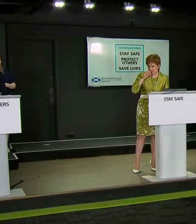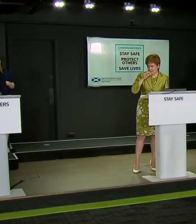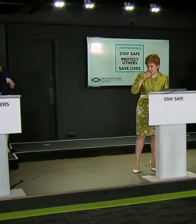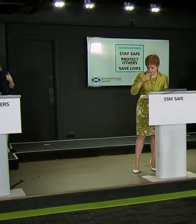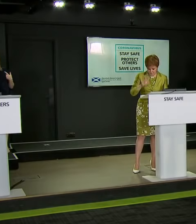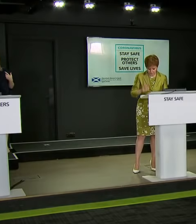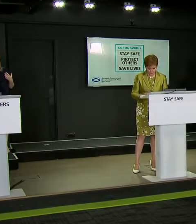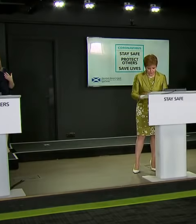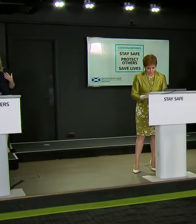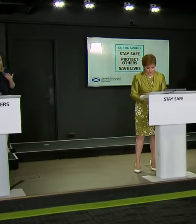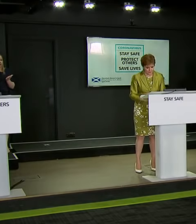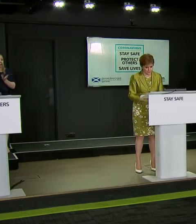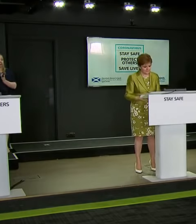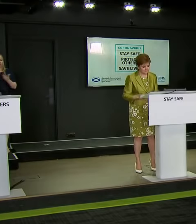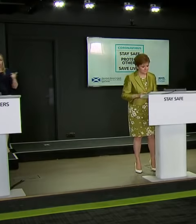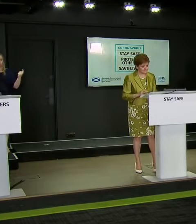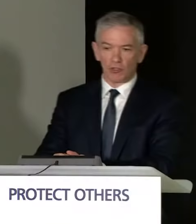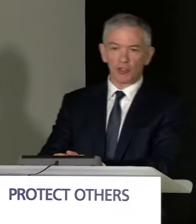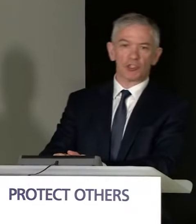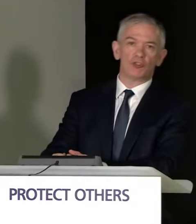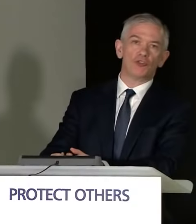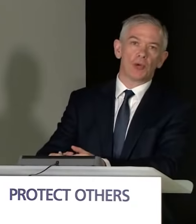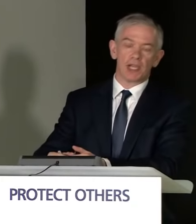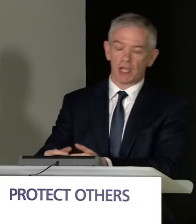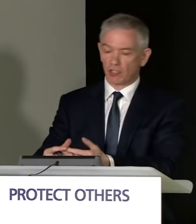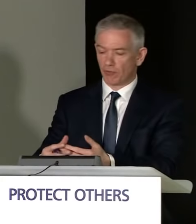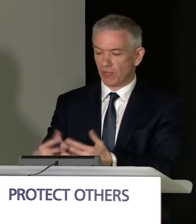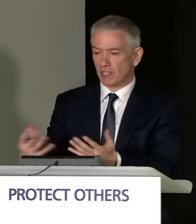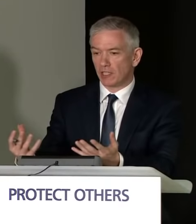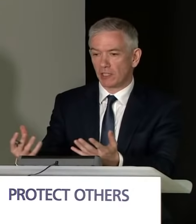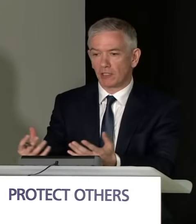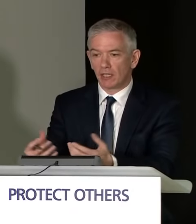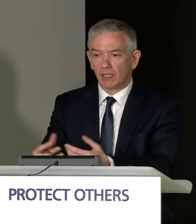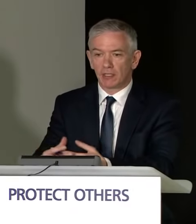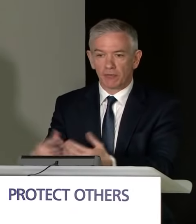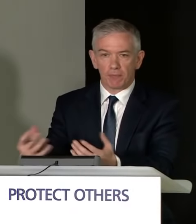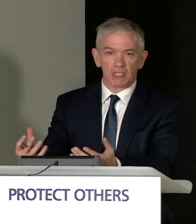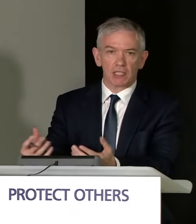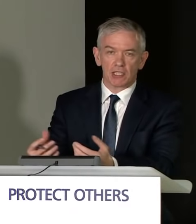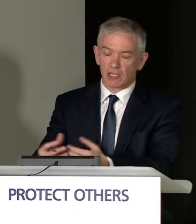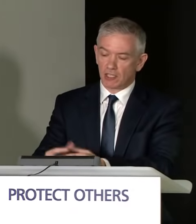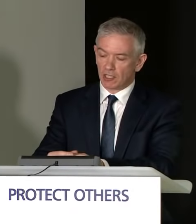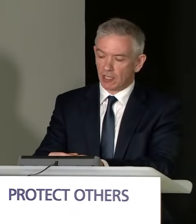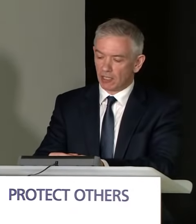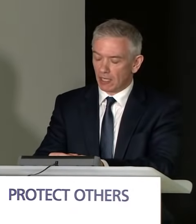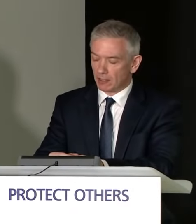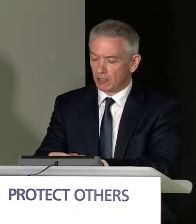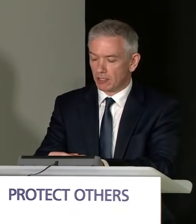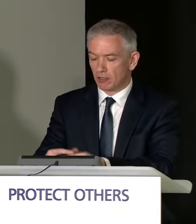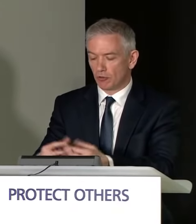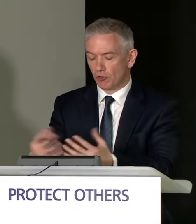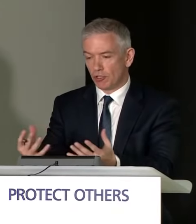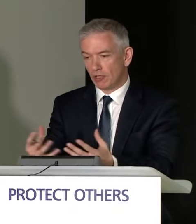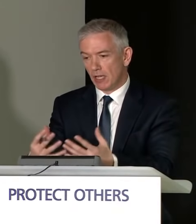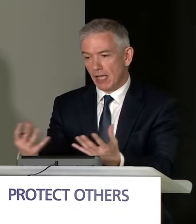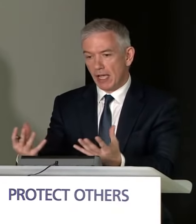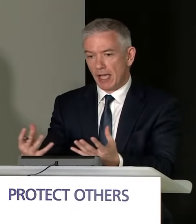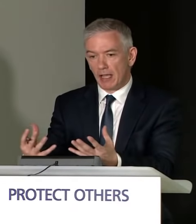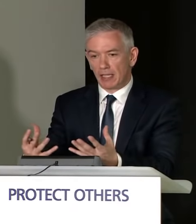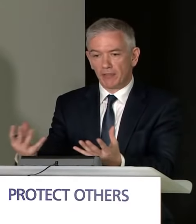with change, and we are getting used to new ways of visiting different businesses and